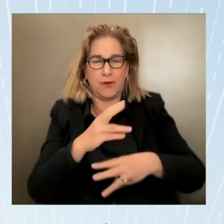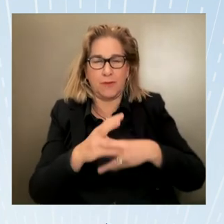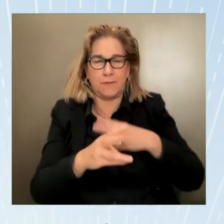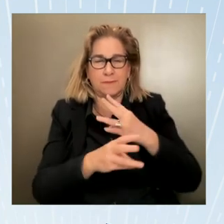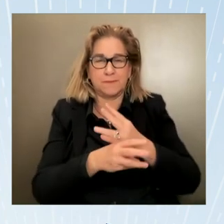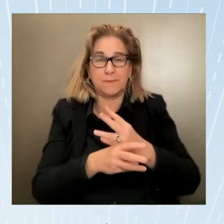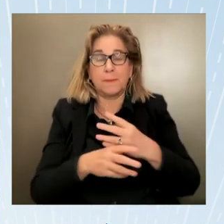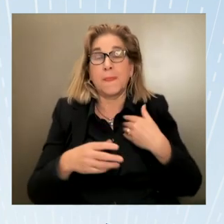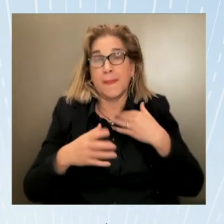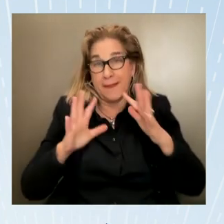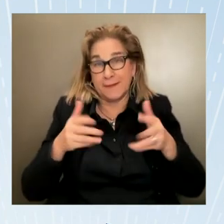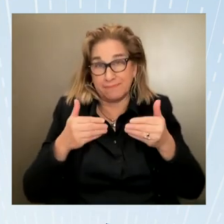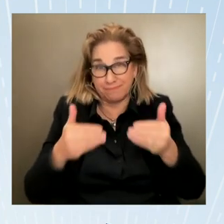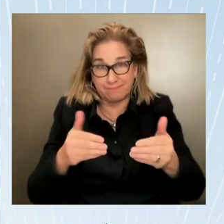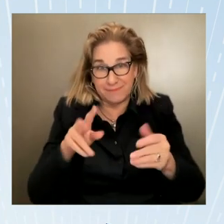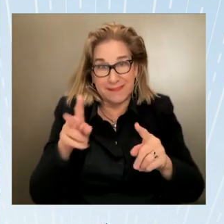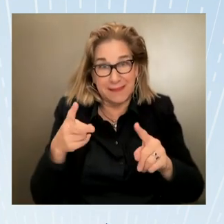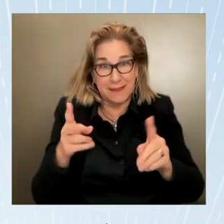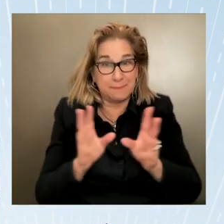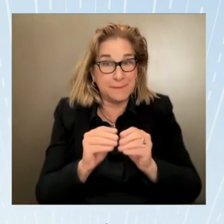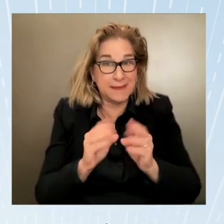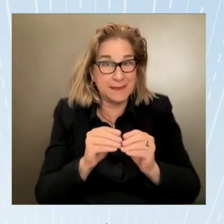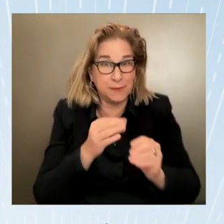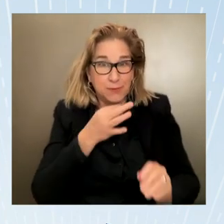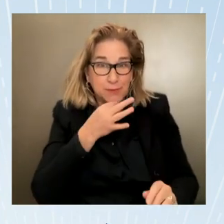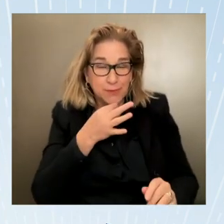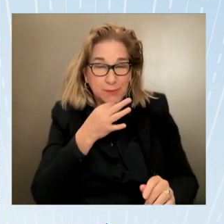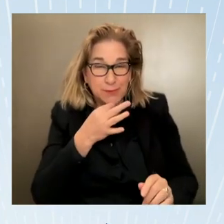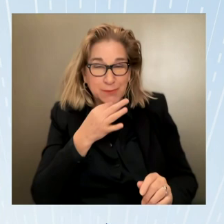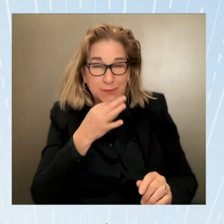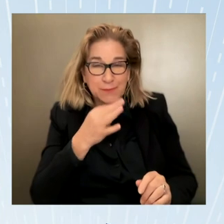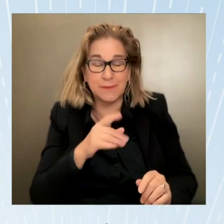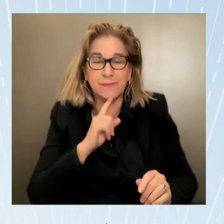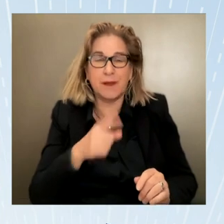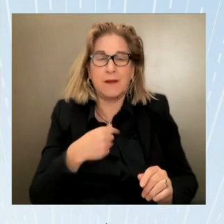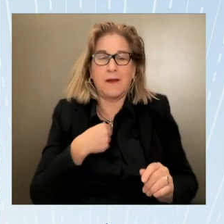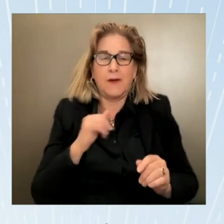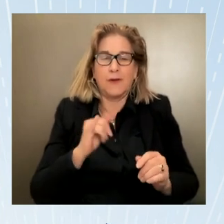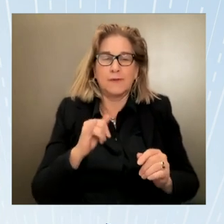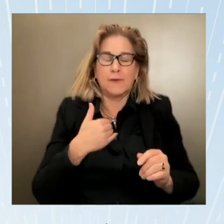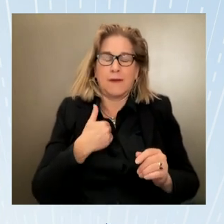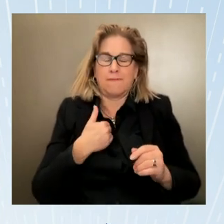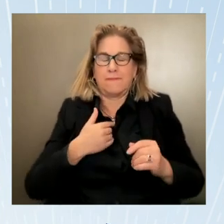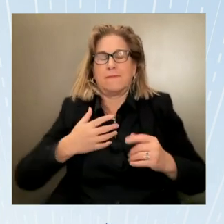that we are joined by Brenda myers-powell from the U.S advisory Council on human trafficking